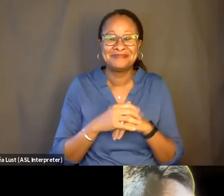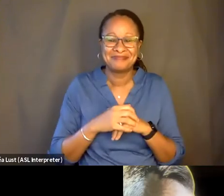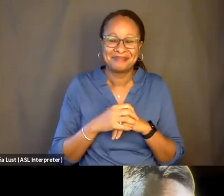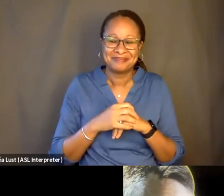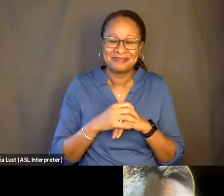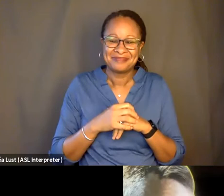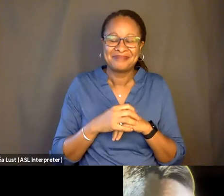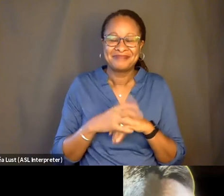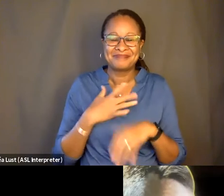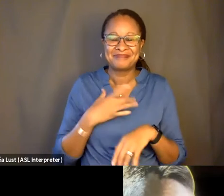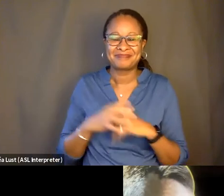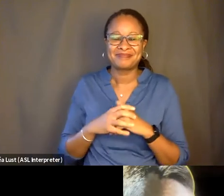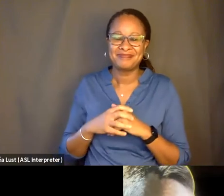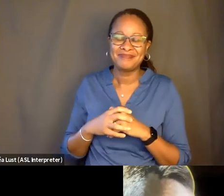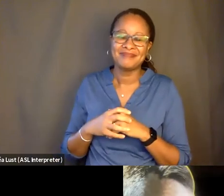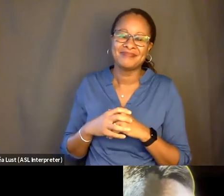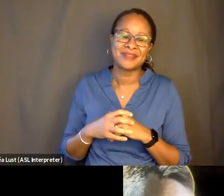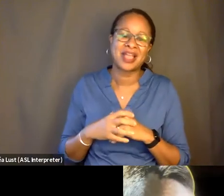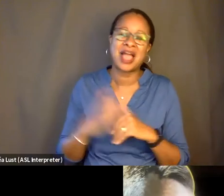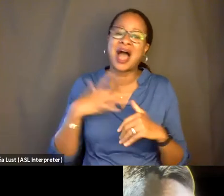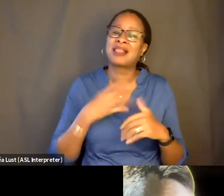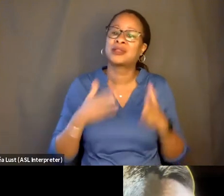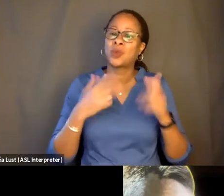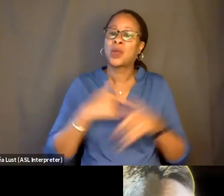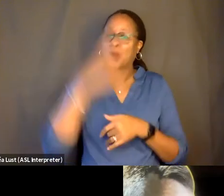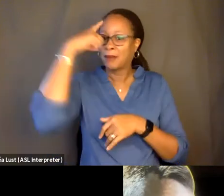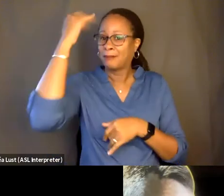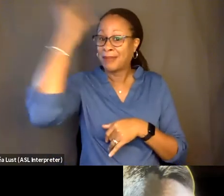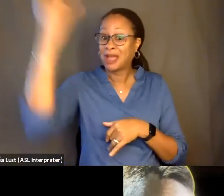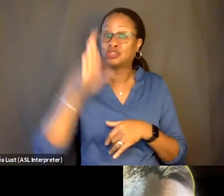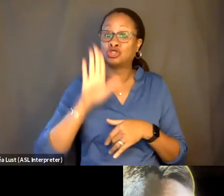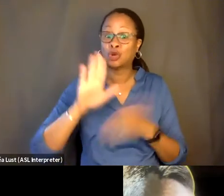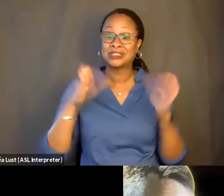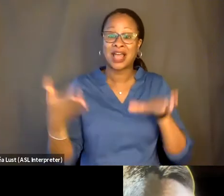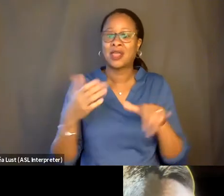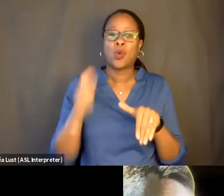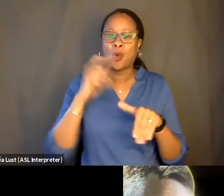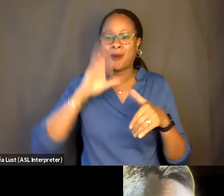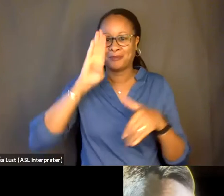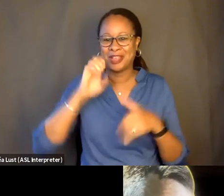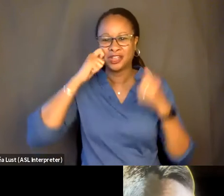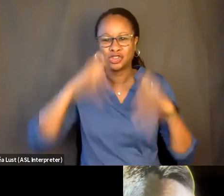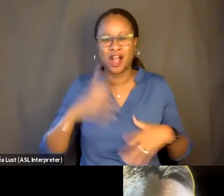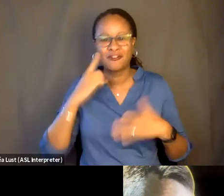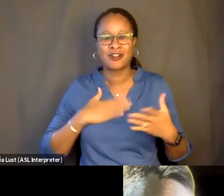I like-- I like the way that-- that we imagine that your death won't be a shock for your family.